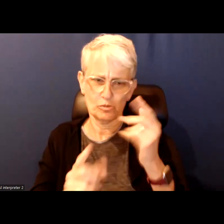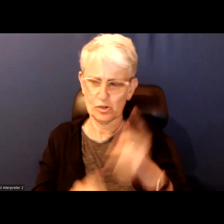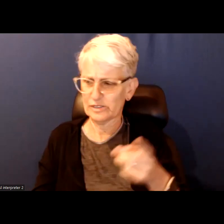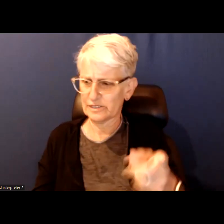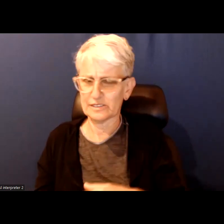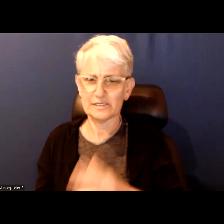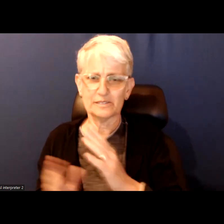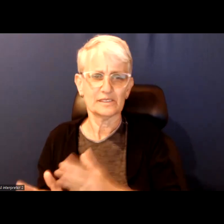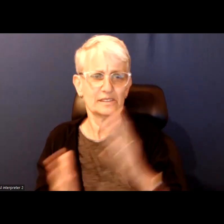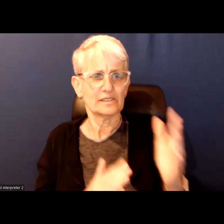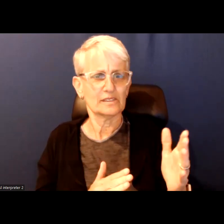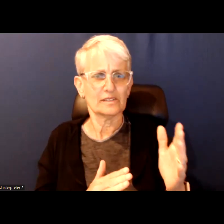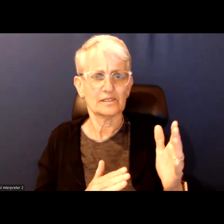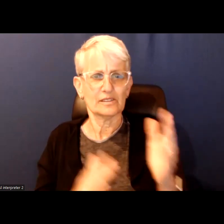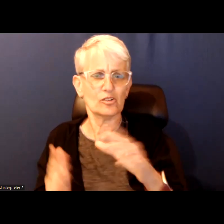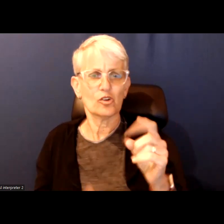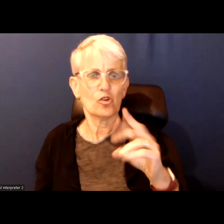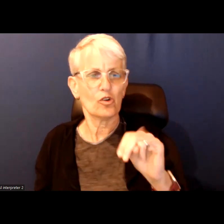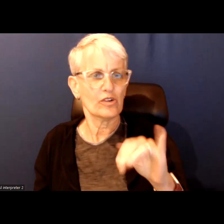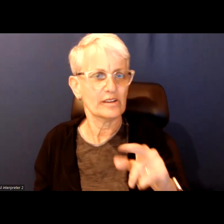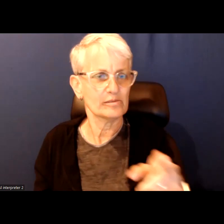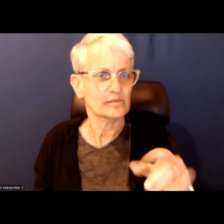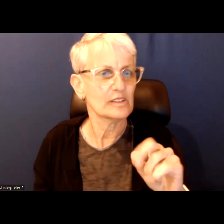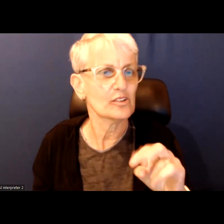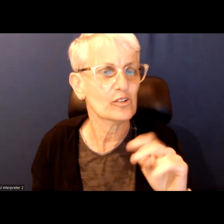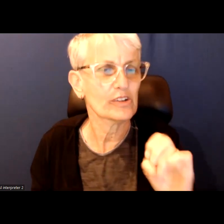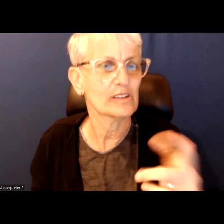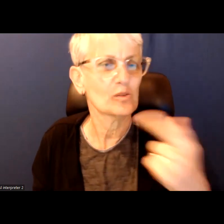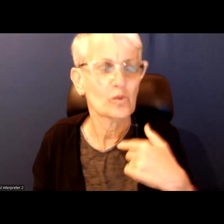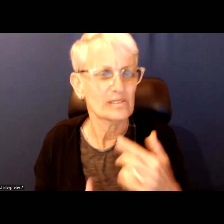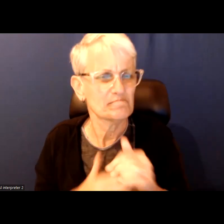So, Inori next, what kind of leader do we need?